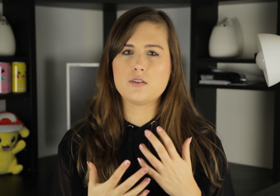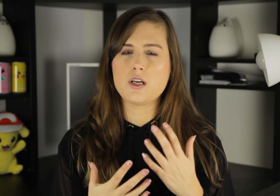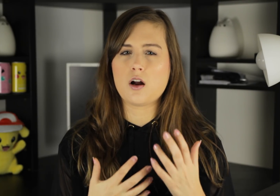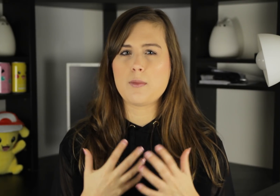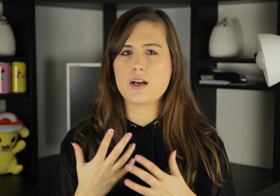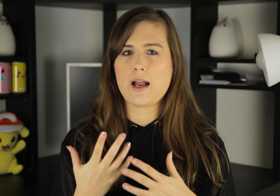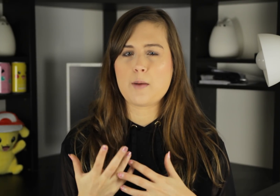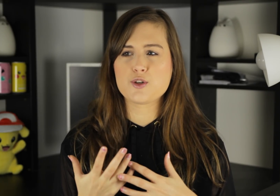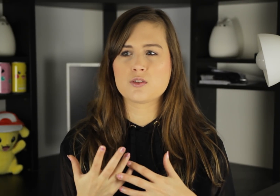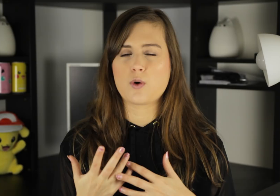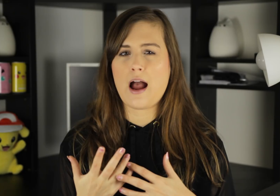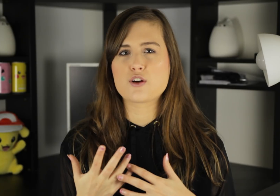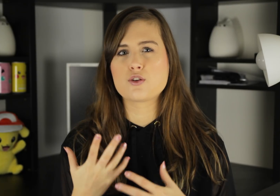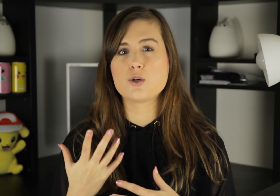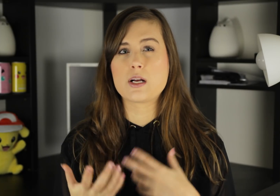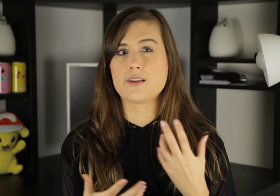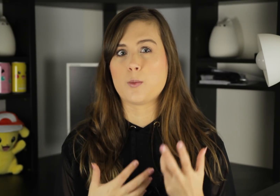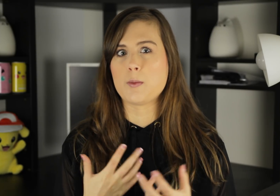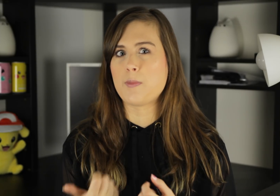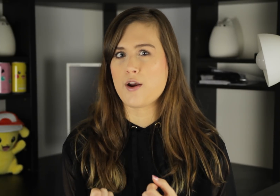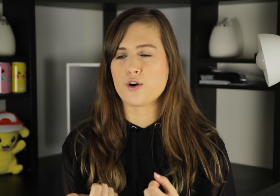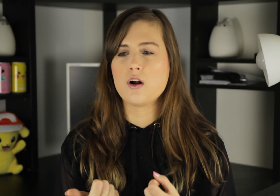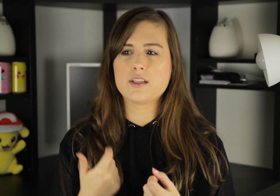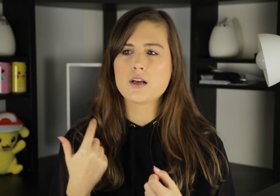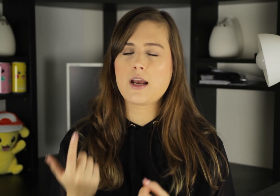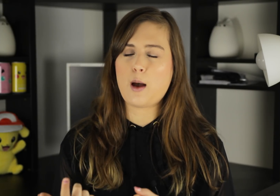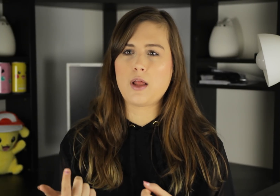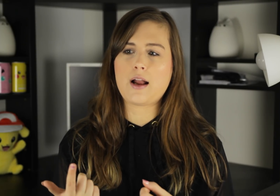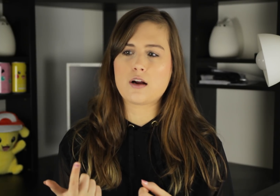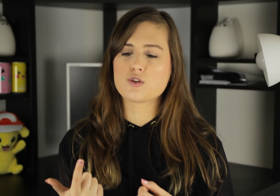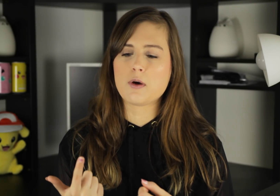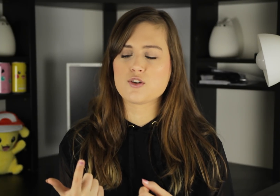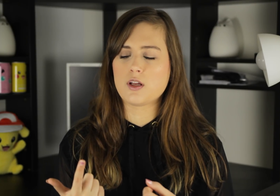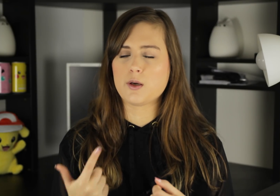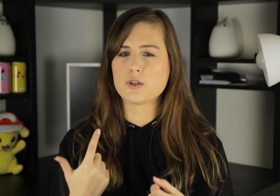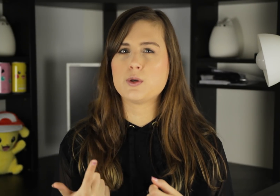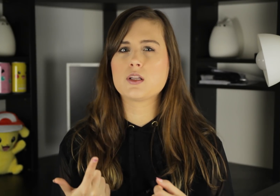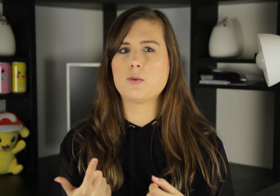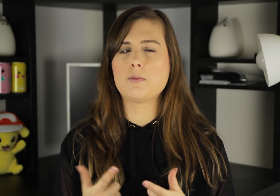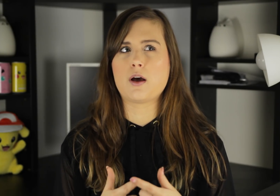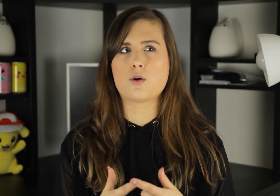the automatic captions were actually doing a little bit better. I think Kat Blaque actually mentioned that they were doing a little bit better,